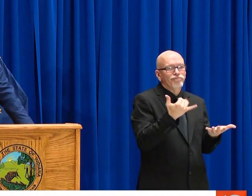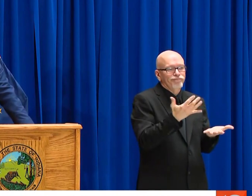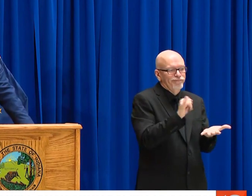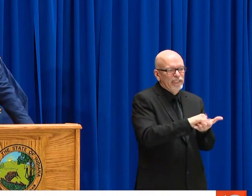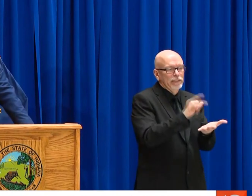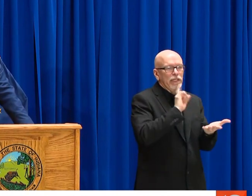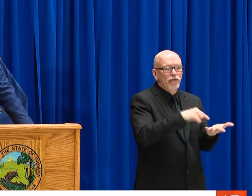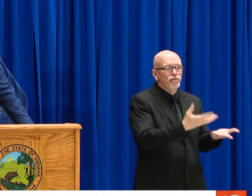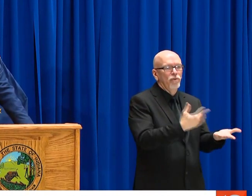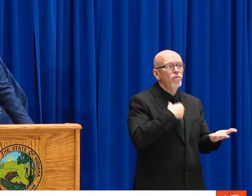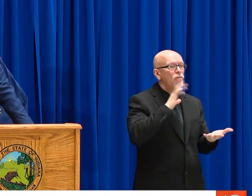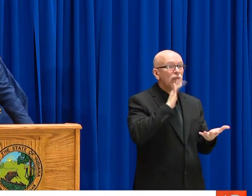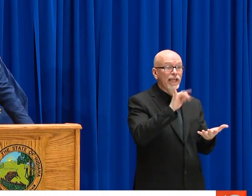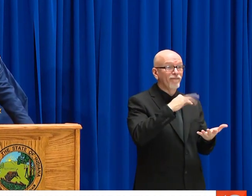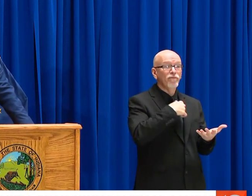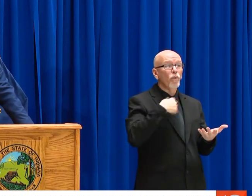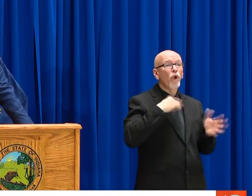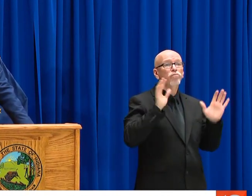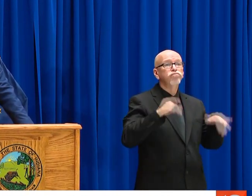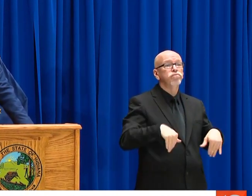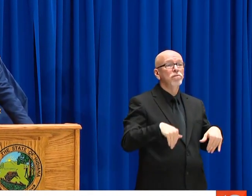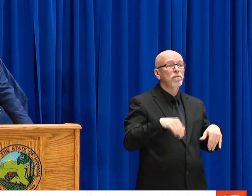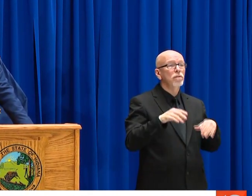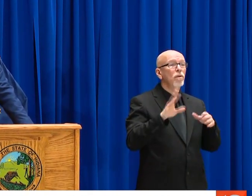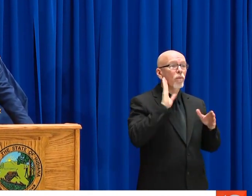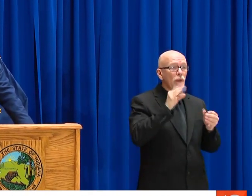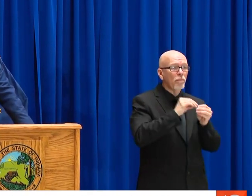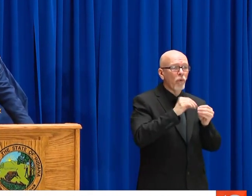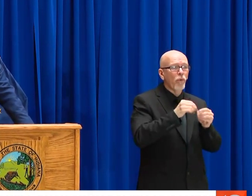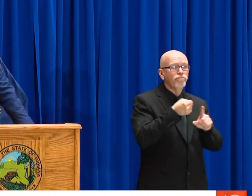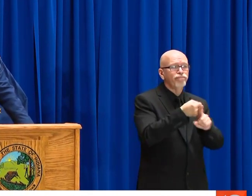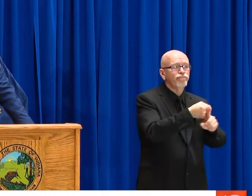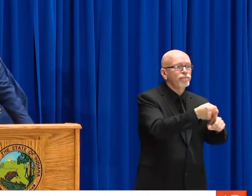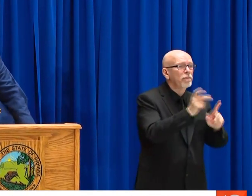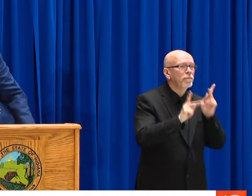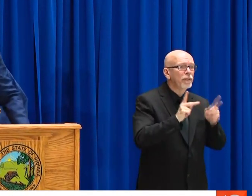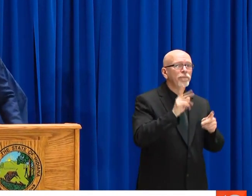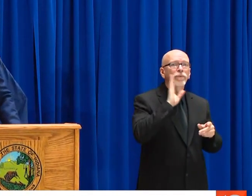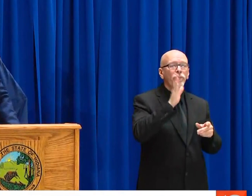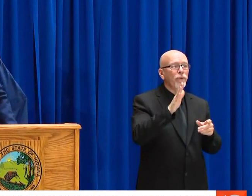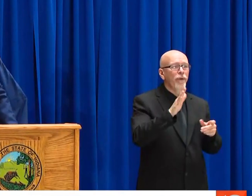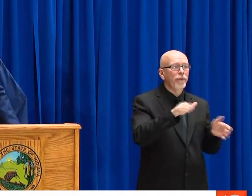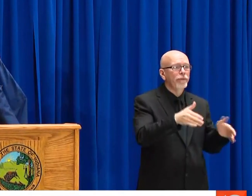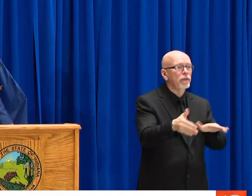FEAR OF GOD IN YOU TO ACT AND ACT NOW AND FIGHT BACK NOW, I DON'T KNOW WHAT WOULD.